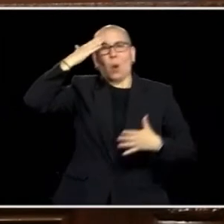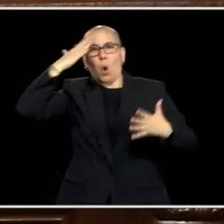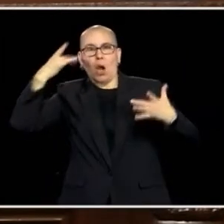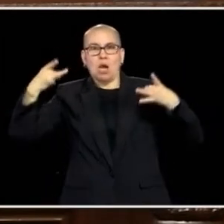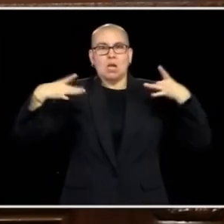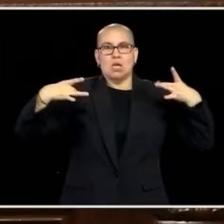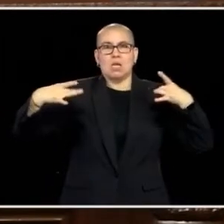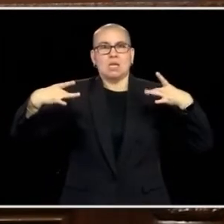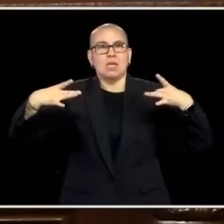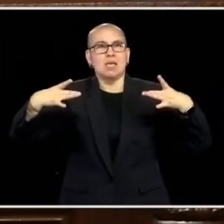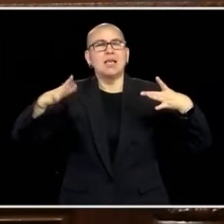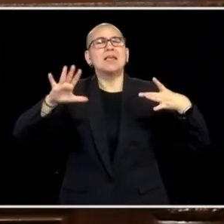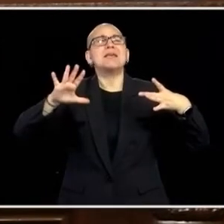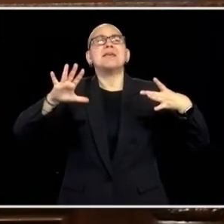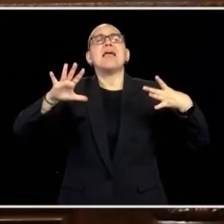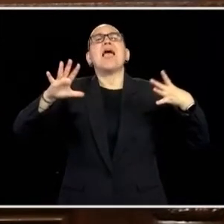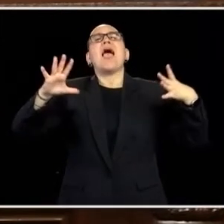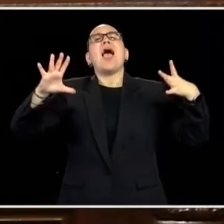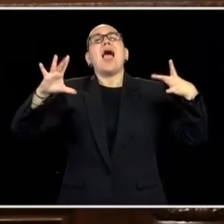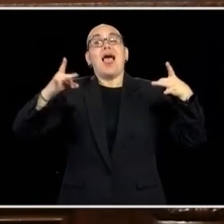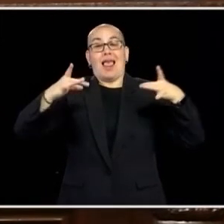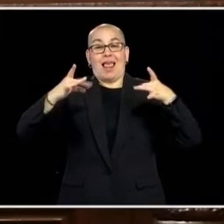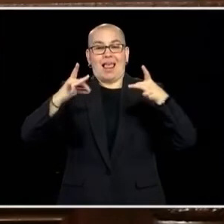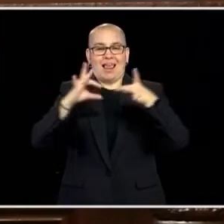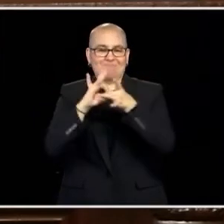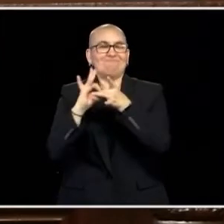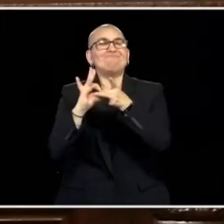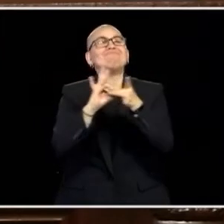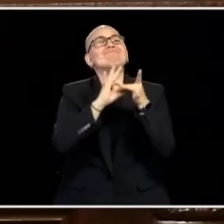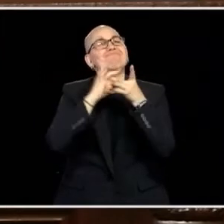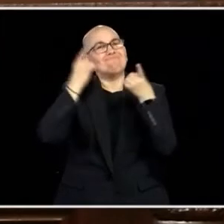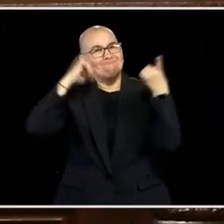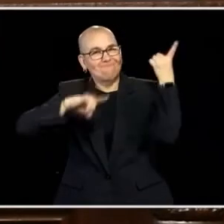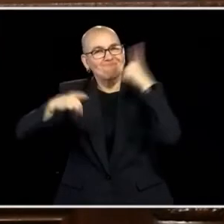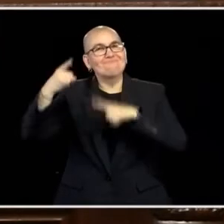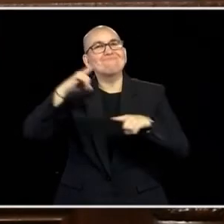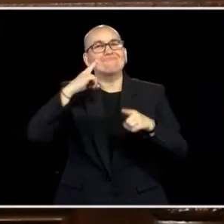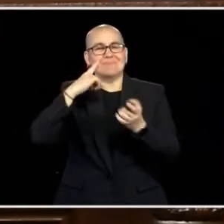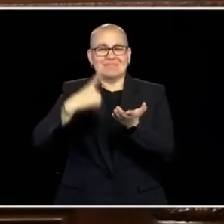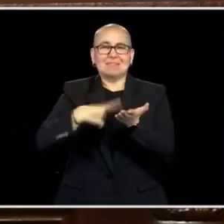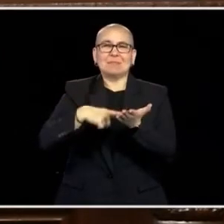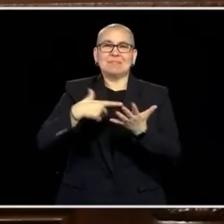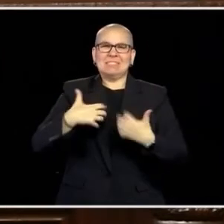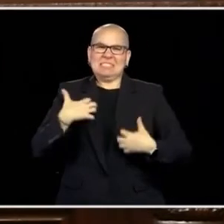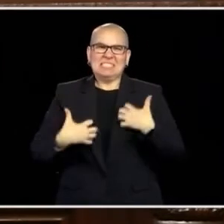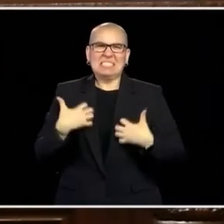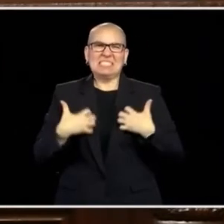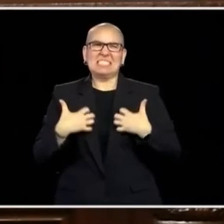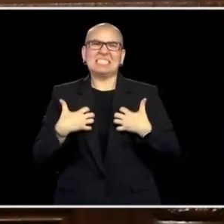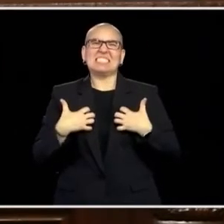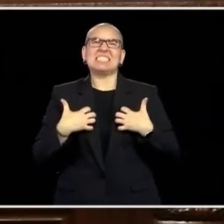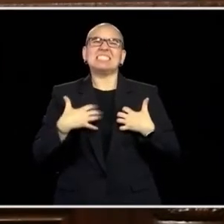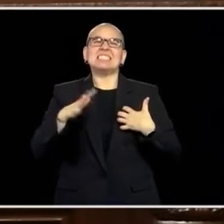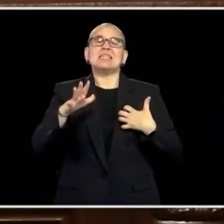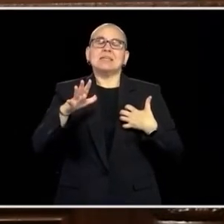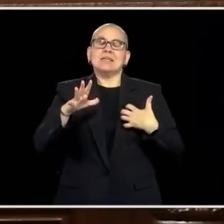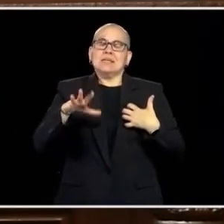WE'VE SEEN IN OUR POLITICS, YOU ALL HAVE FOUND WAYS TO MAKE AGREEMENTS ON ISSUES. MINNESOTANS ARE SEEING THE FRUITS OF THAT.